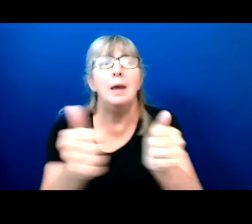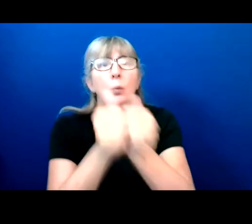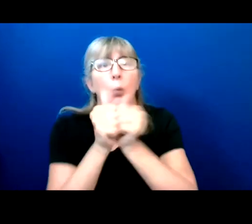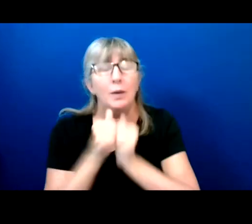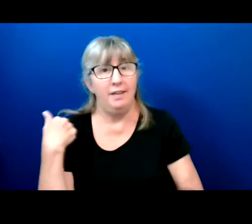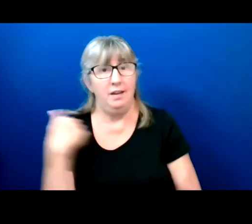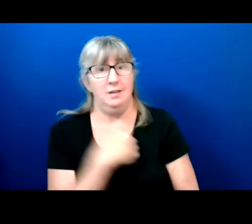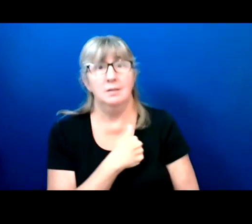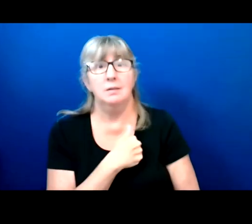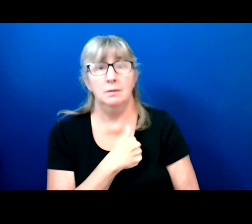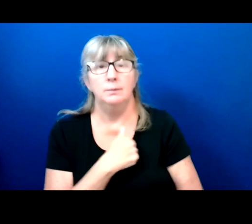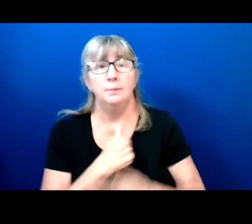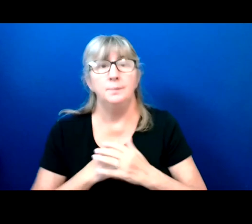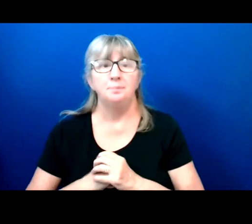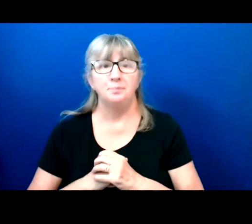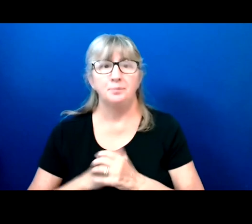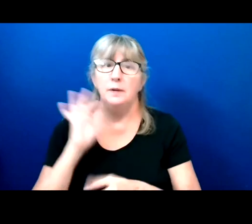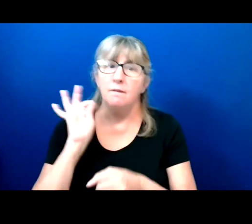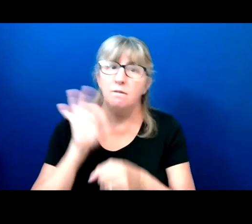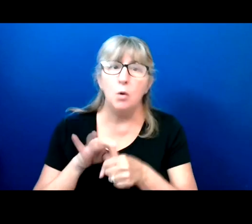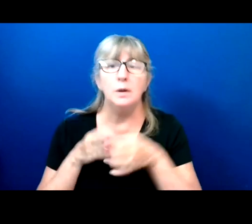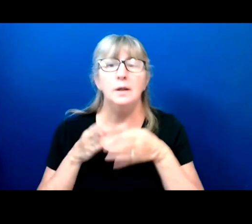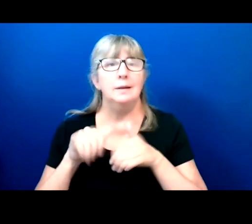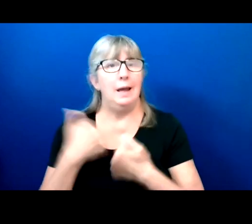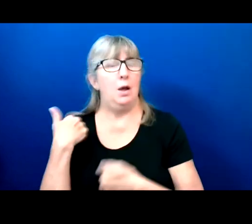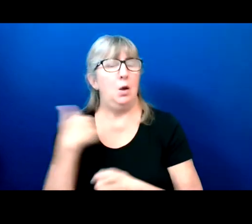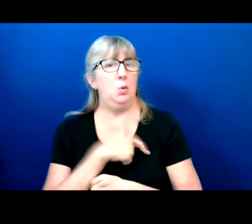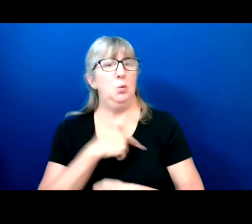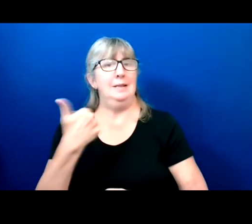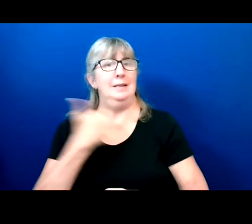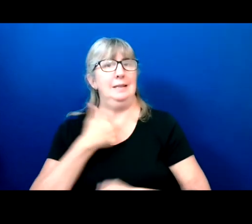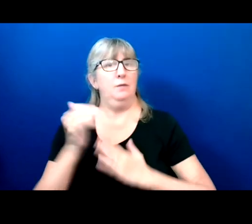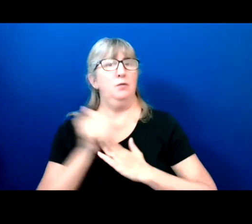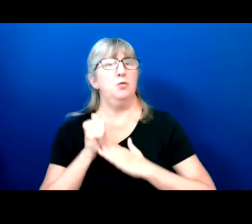Voting is a way that self-direct our own lives.